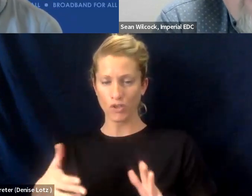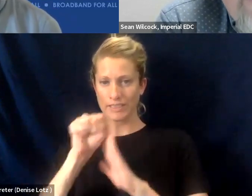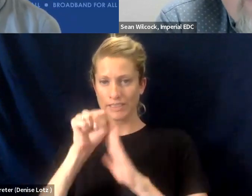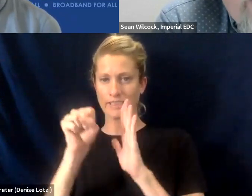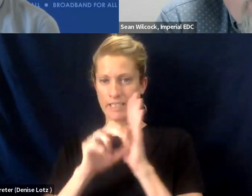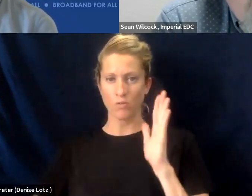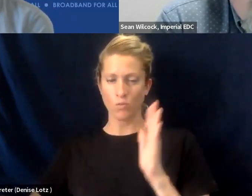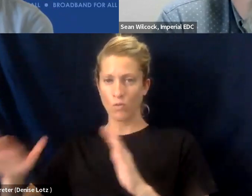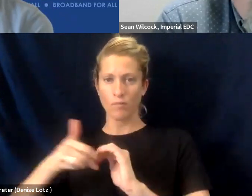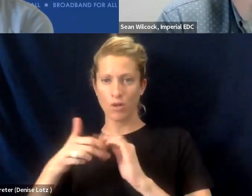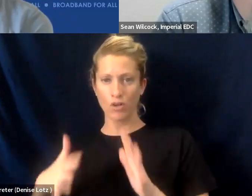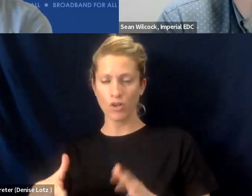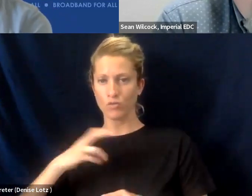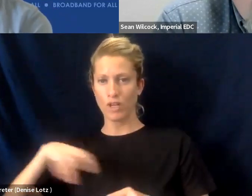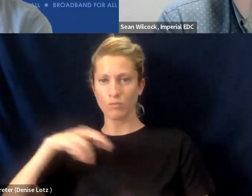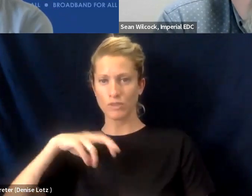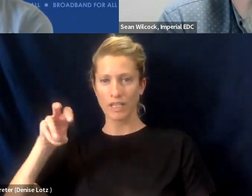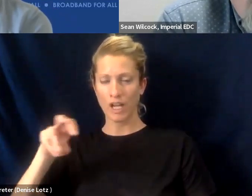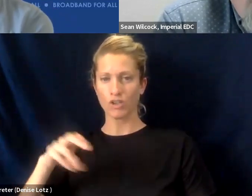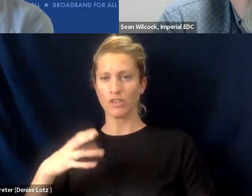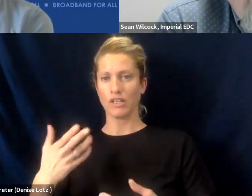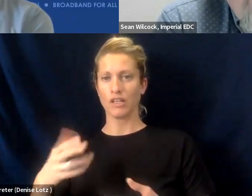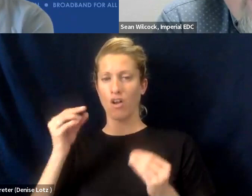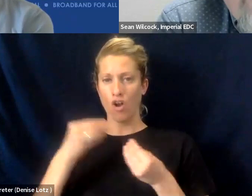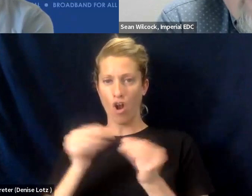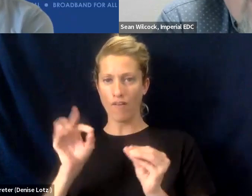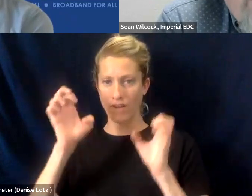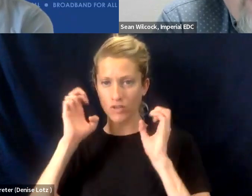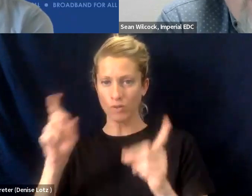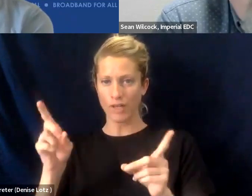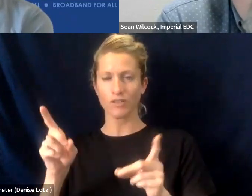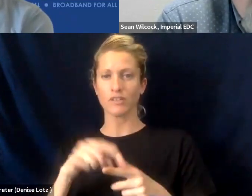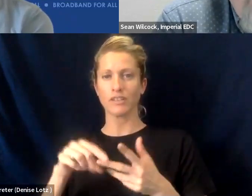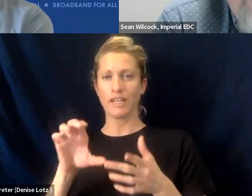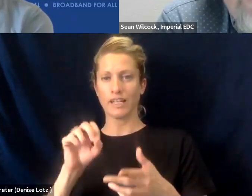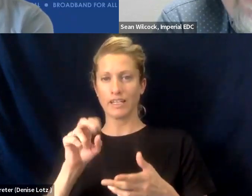our transportation commission, our office of education, the county, the libraries, the